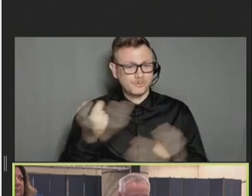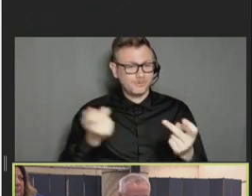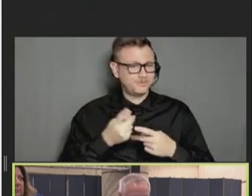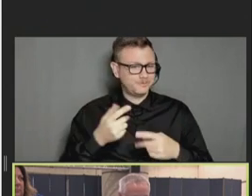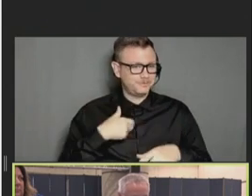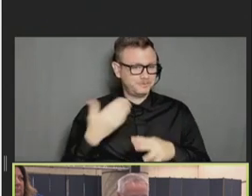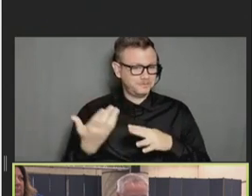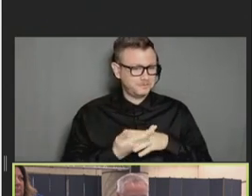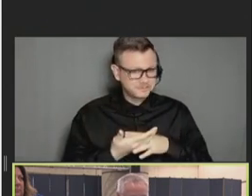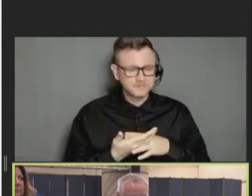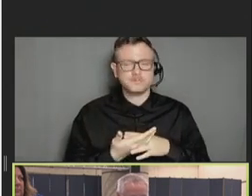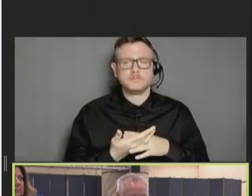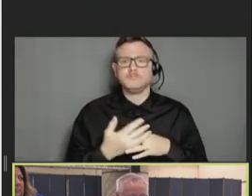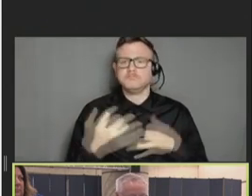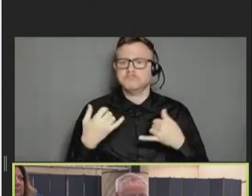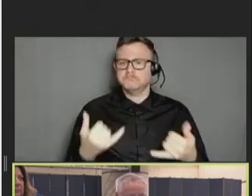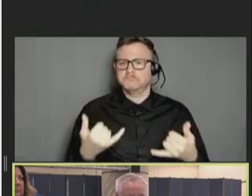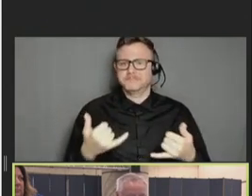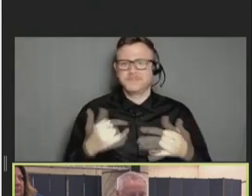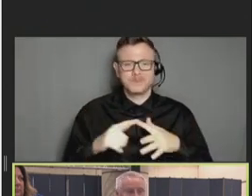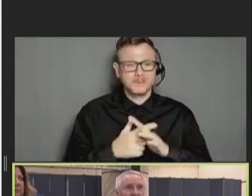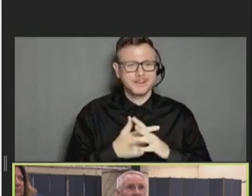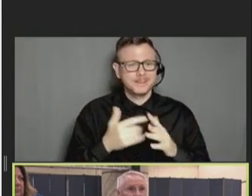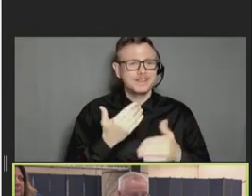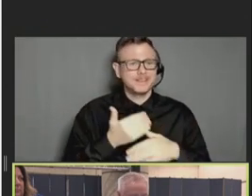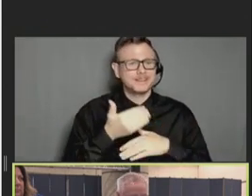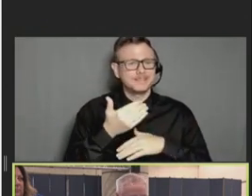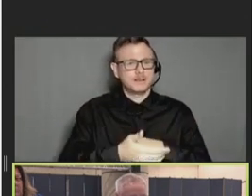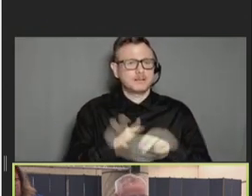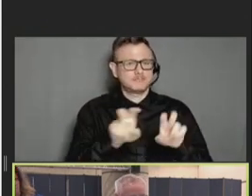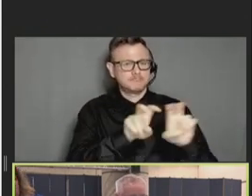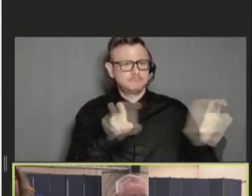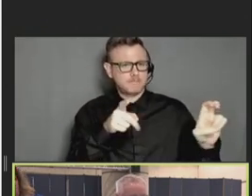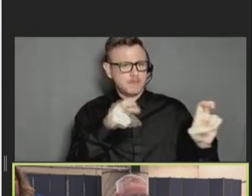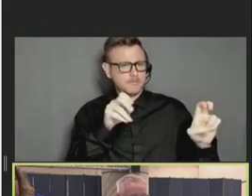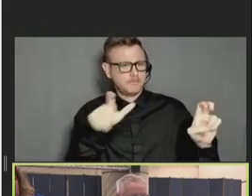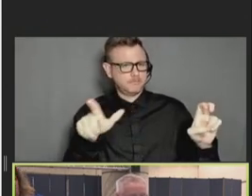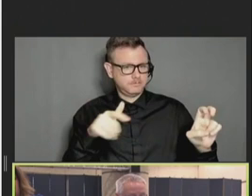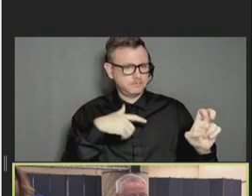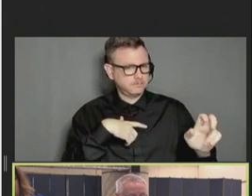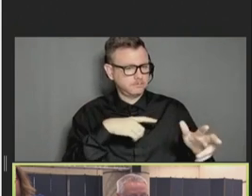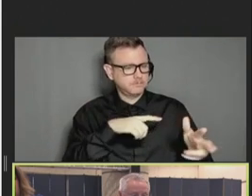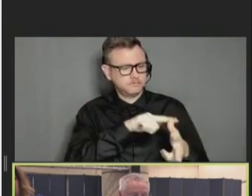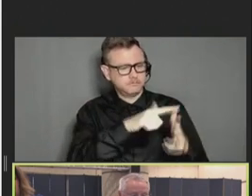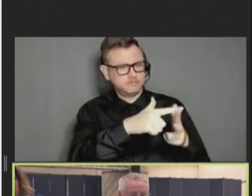going to start with our next panel here in just a moment. Our next panel is taking on